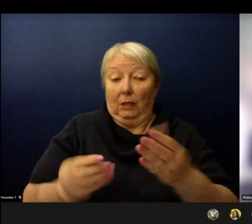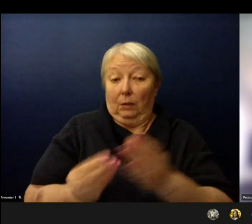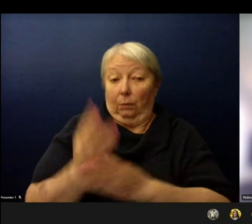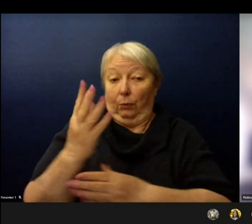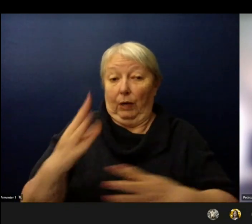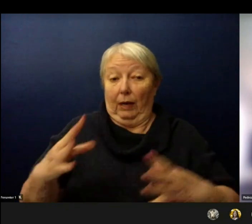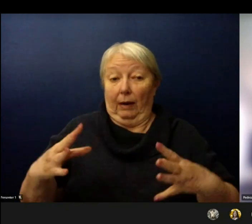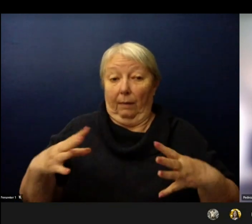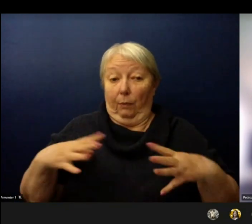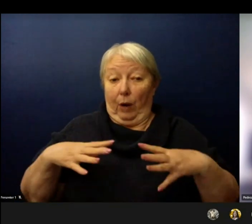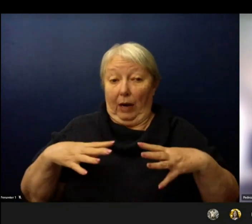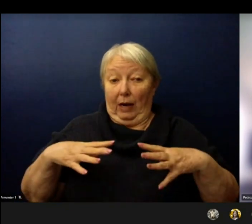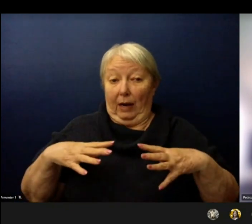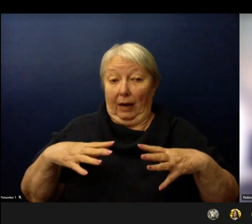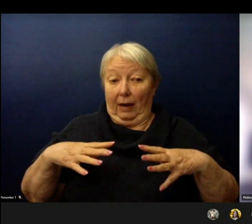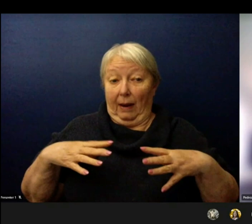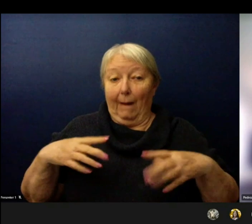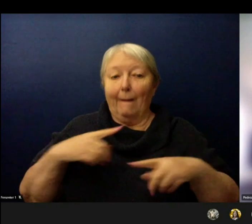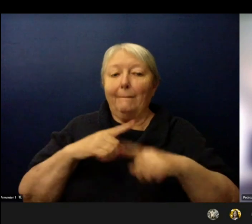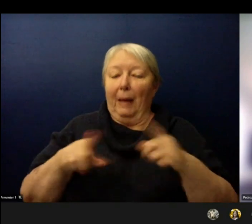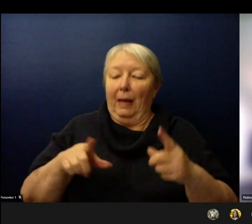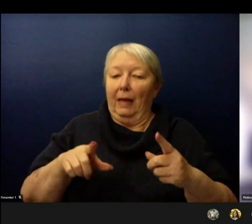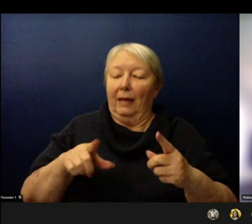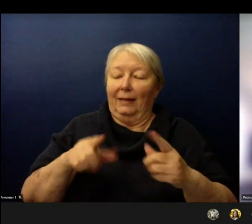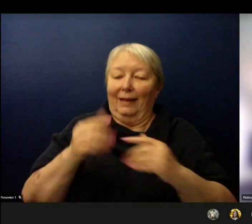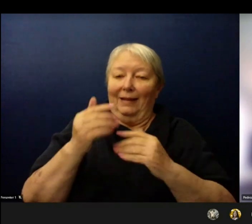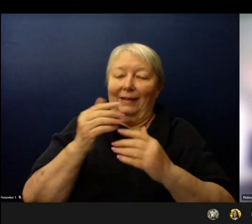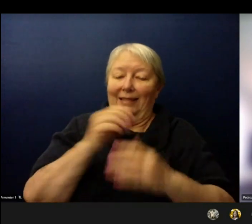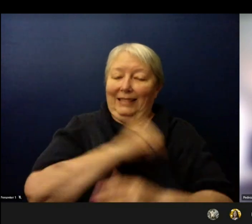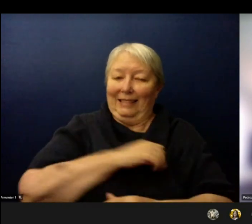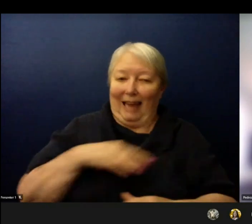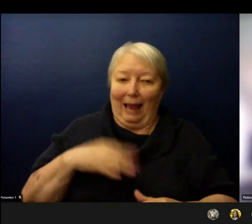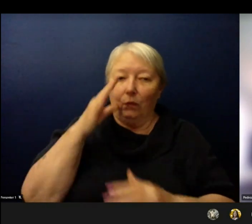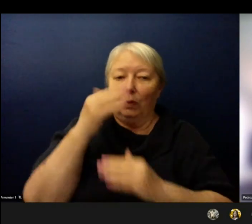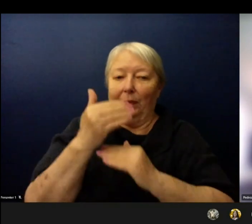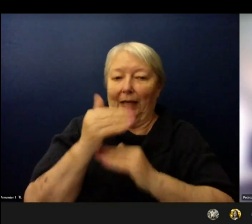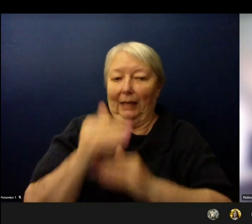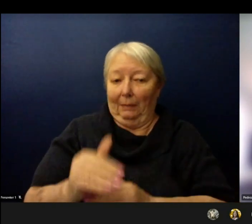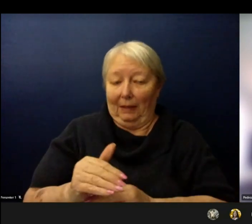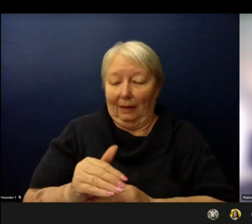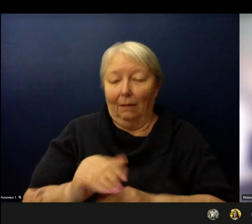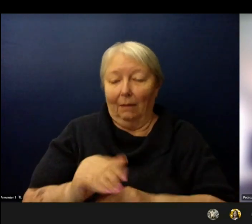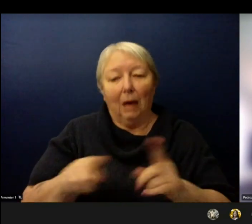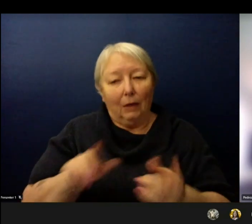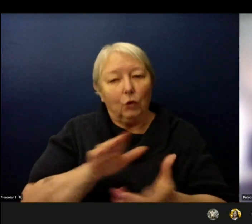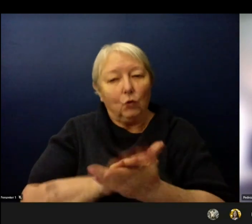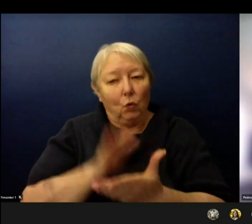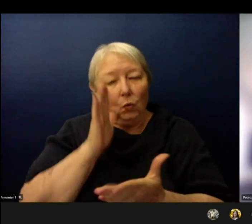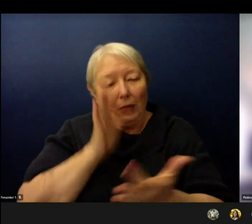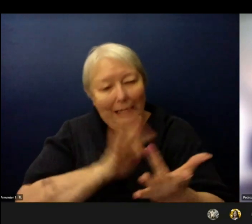be able to follow up with individual families that didn't respond or those that said they needed more information.